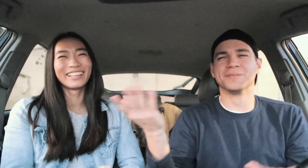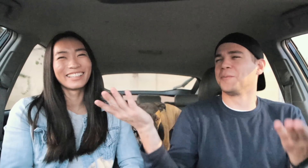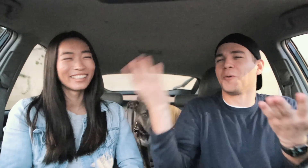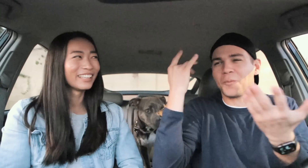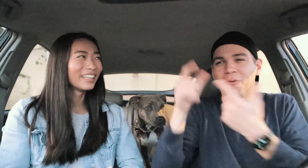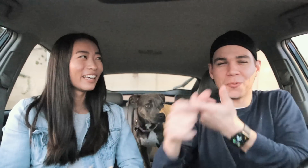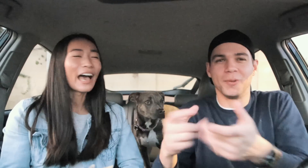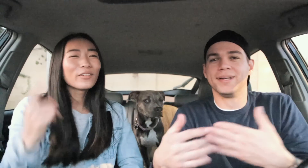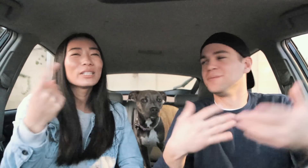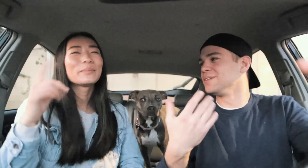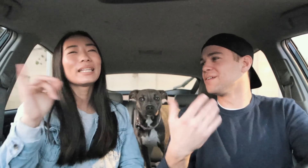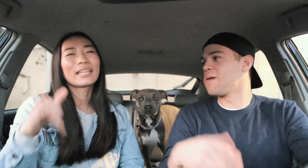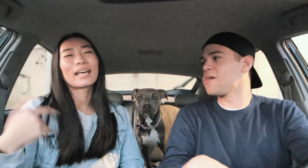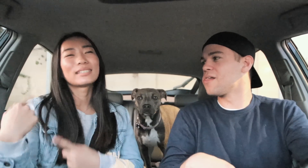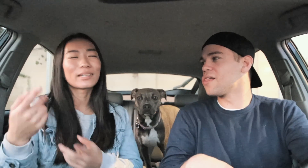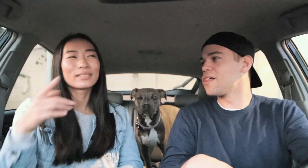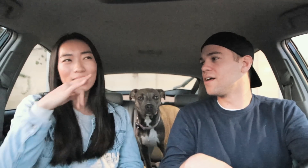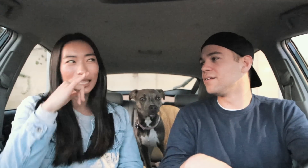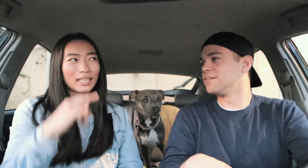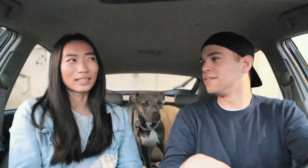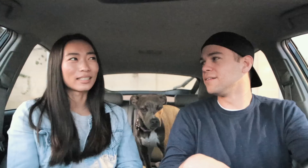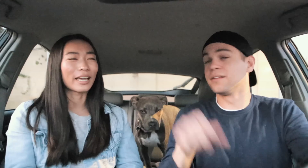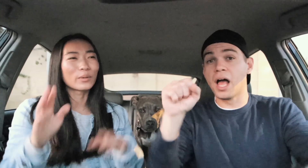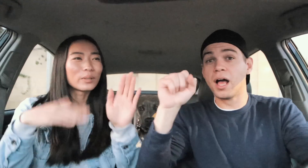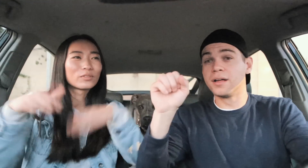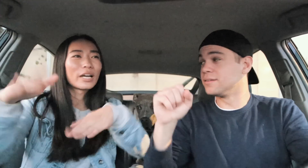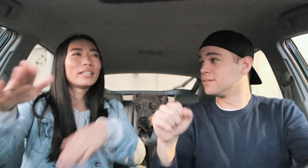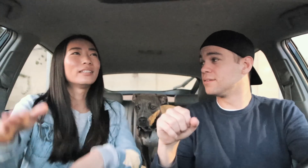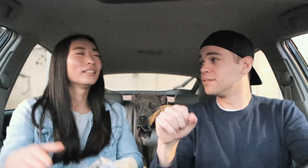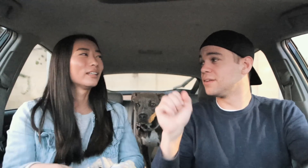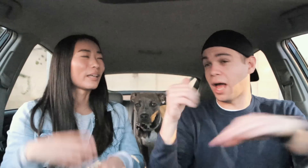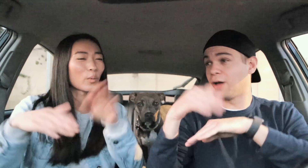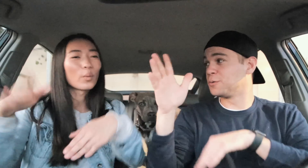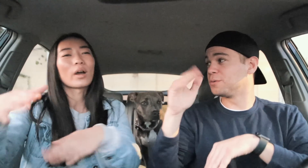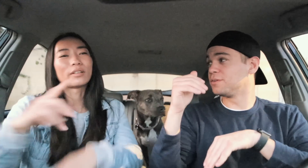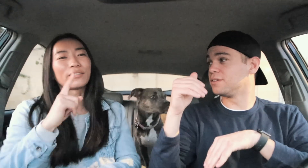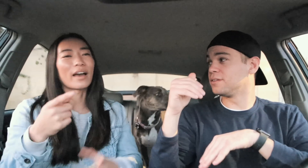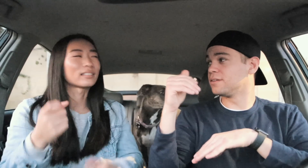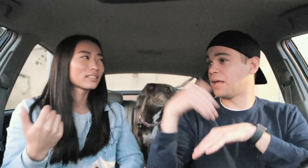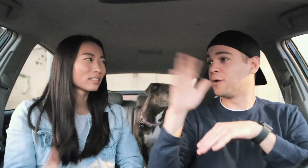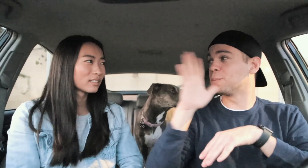like why do you run I've always been like that since I was a kid like I will run or walk really fast